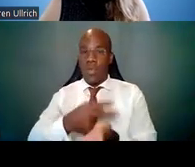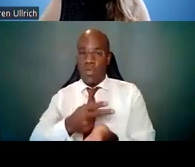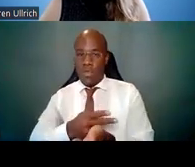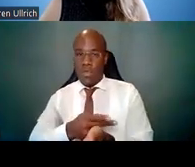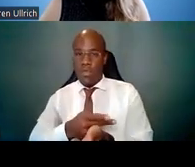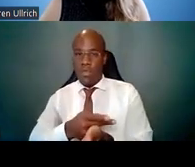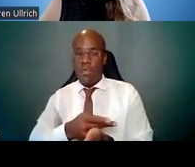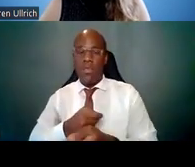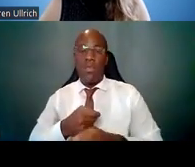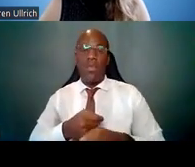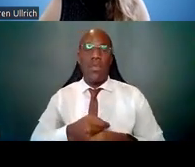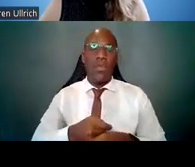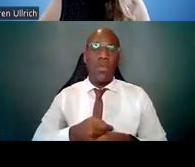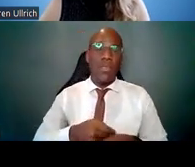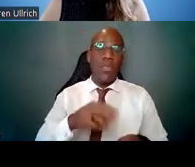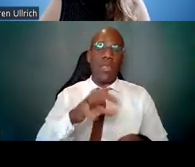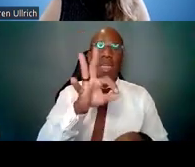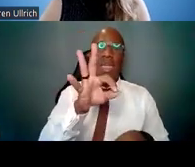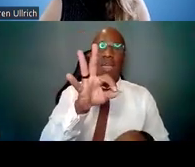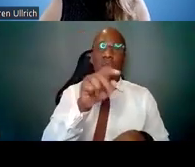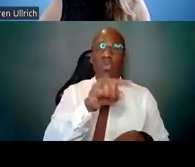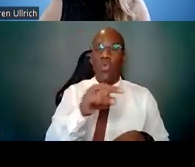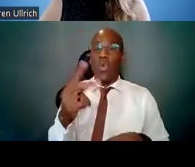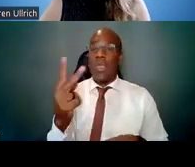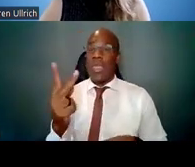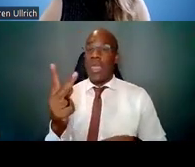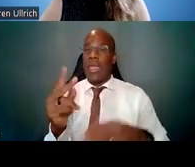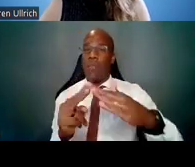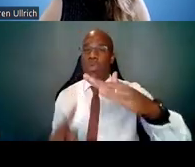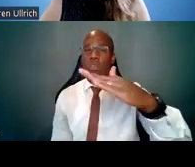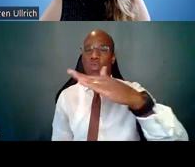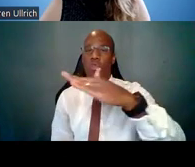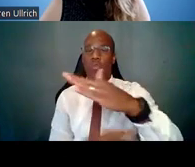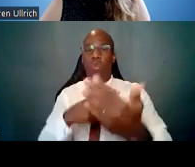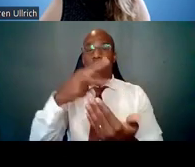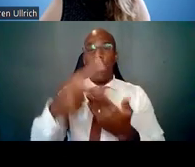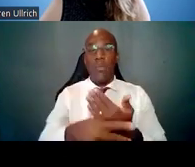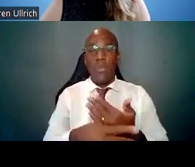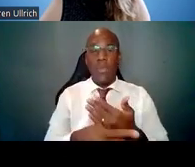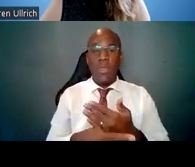And it also, like the K99-R00 that I'll talk about later,